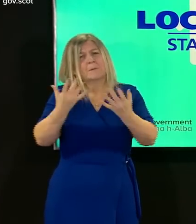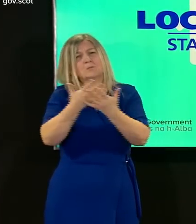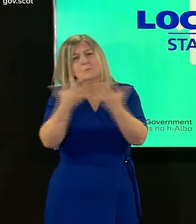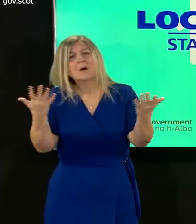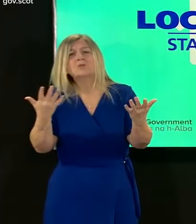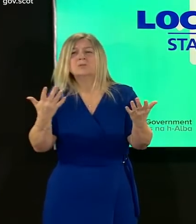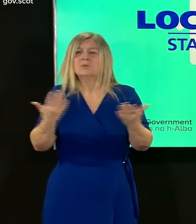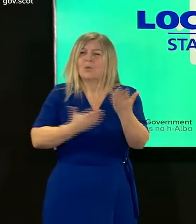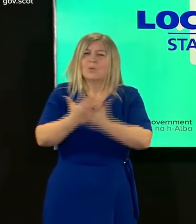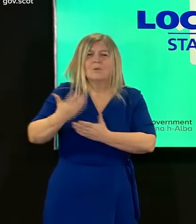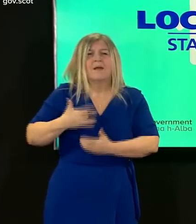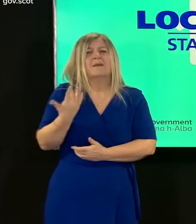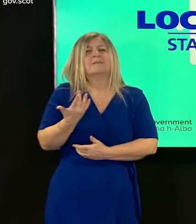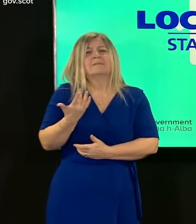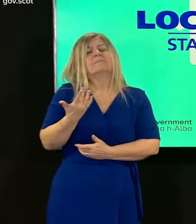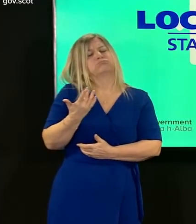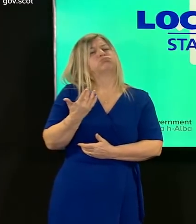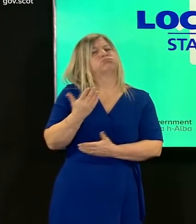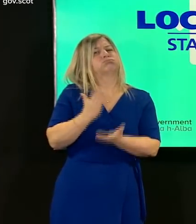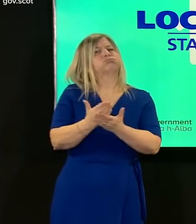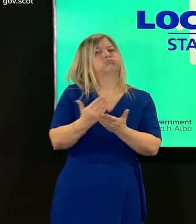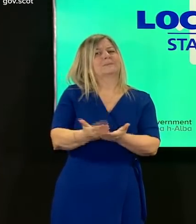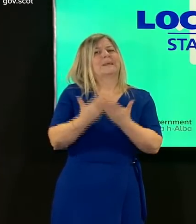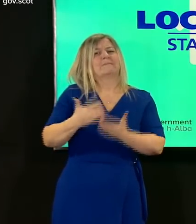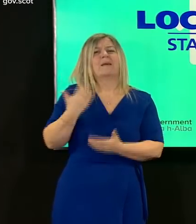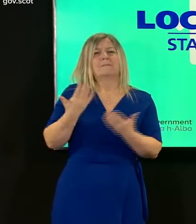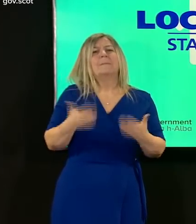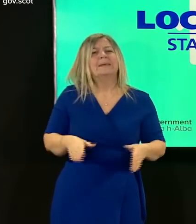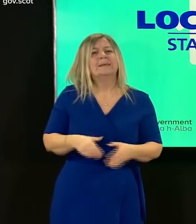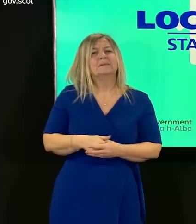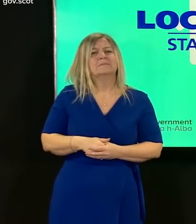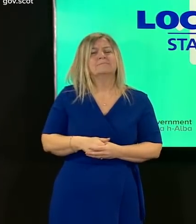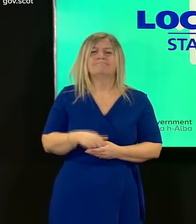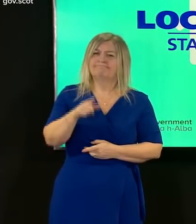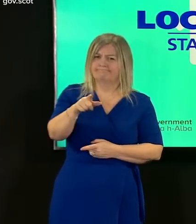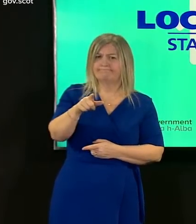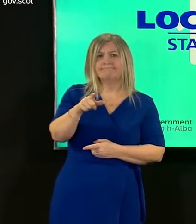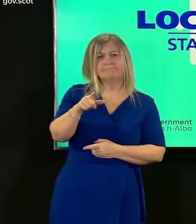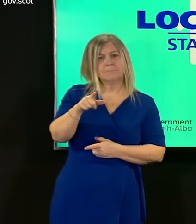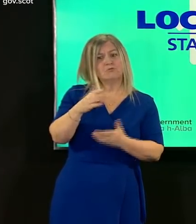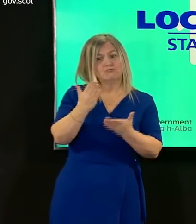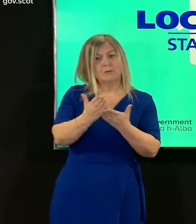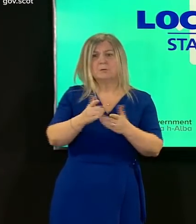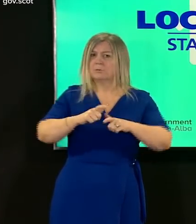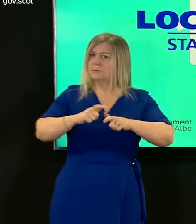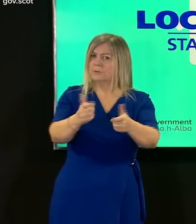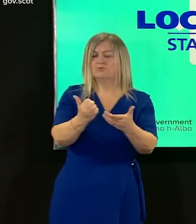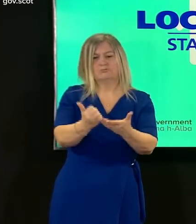saved lives at the moment through those sacrifices you are helping to reduce the number of people